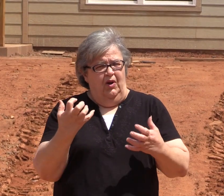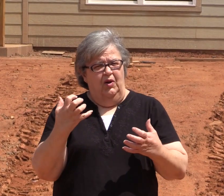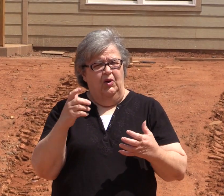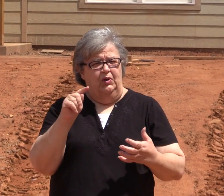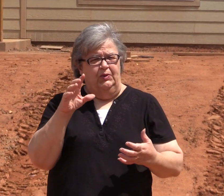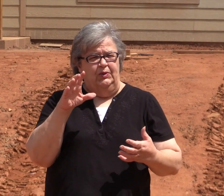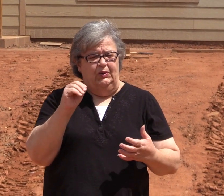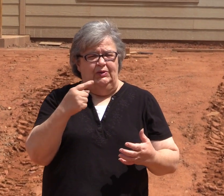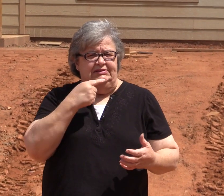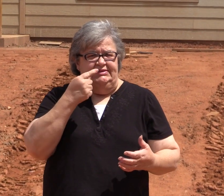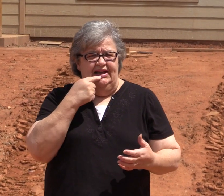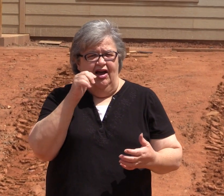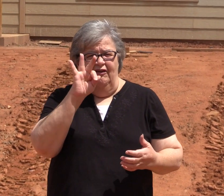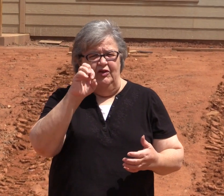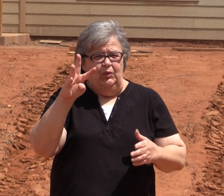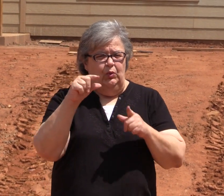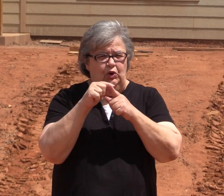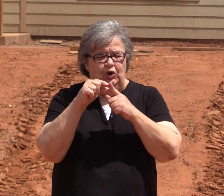I want to say a few words about the rent.